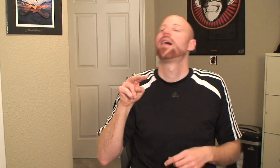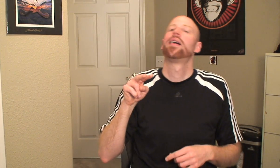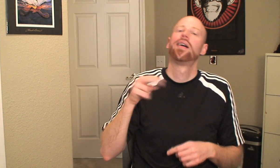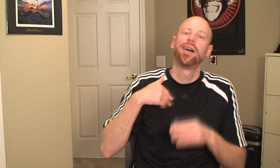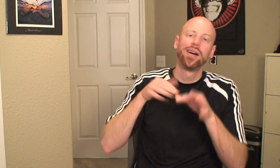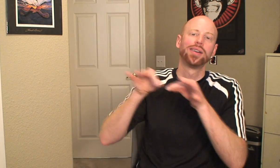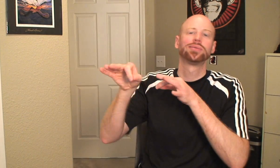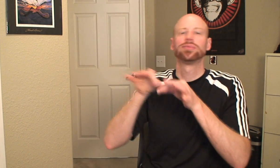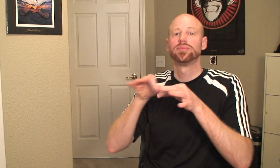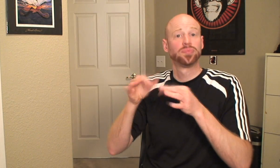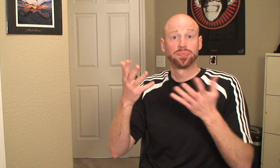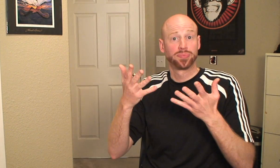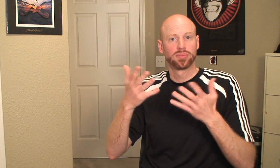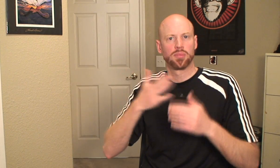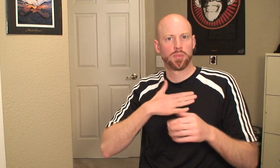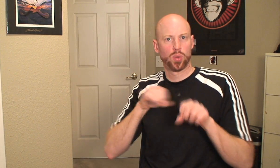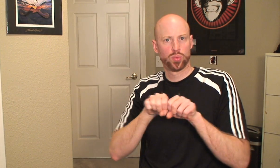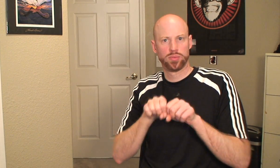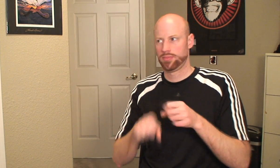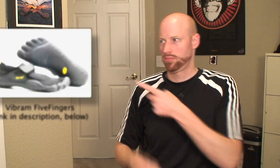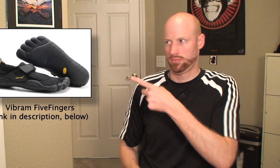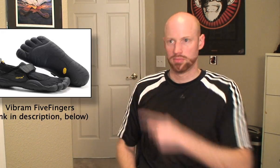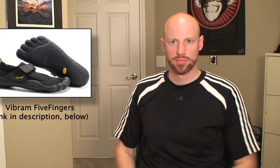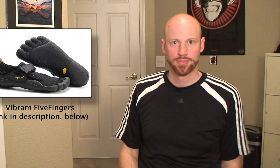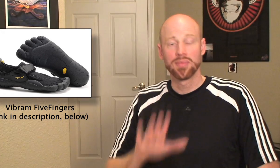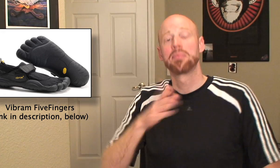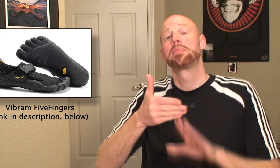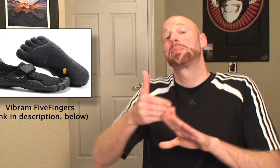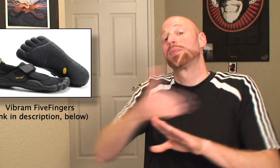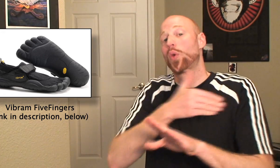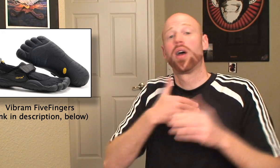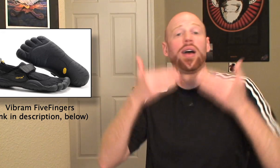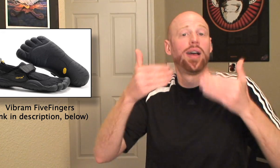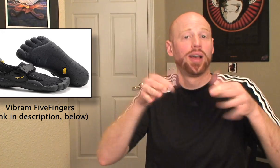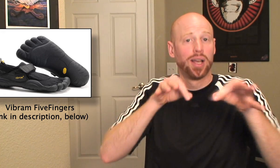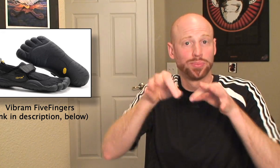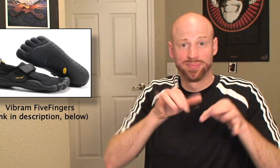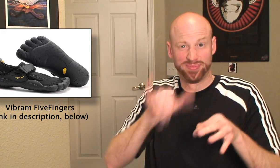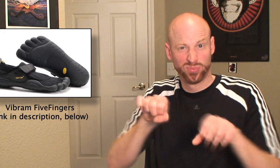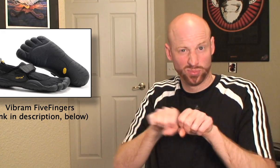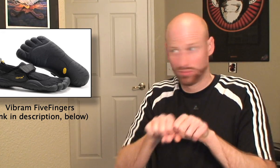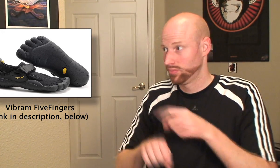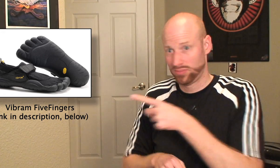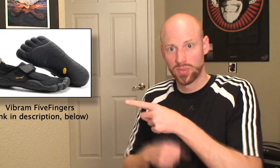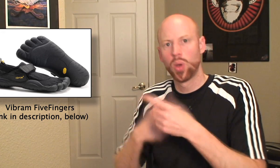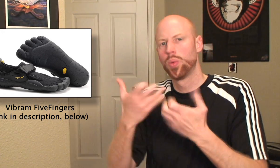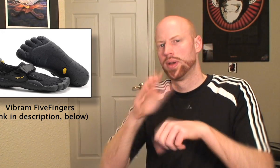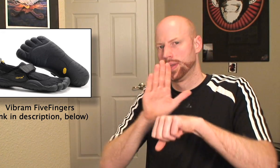so I started telling about these things right here. Now, before I start telling you about these shoes,